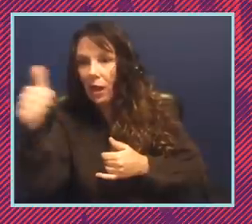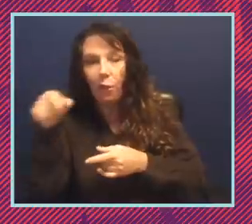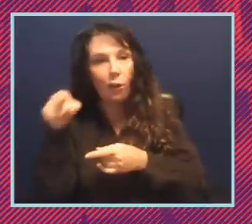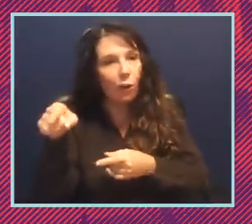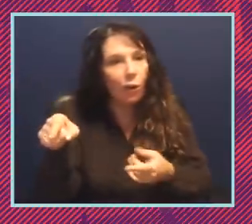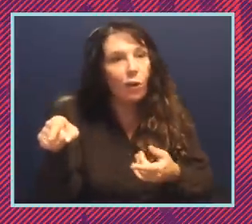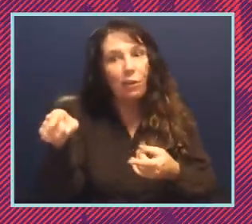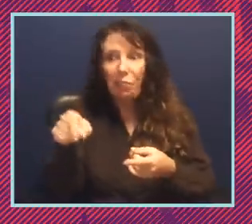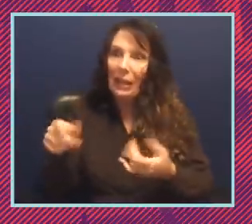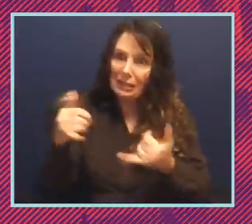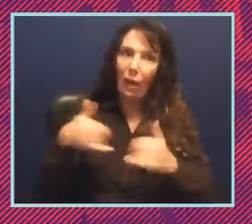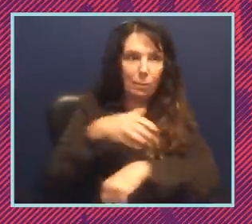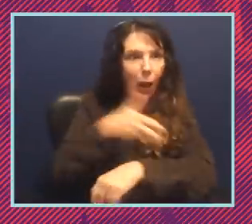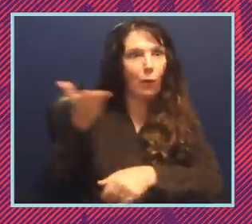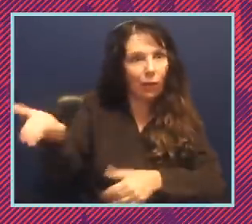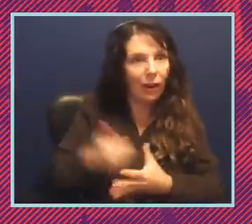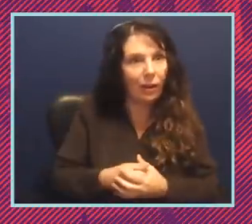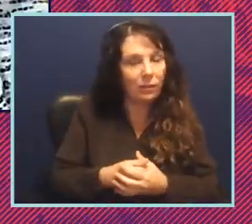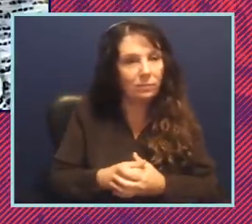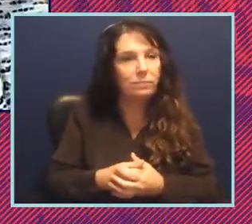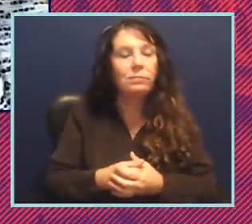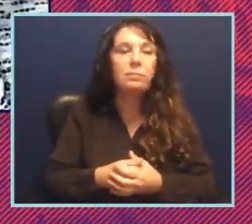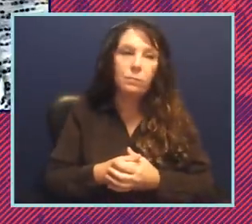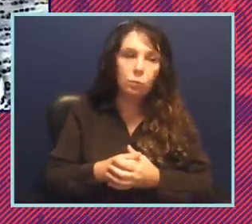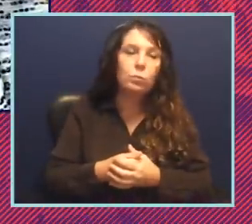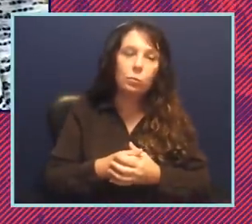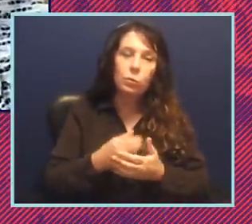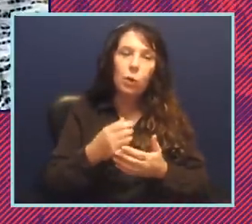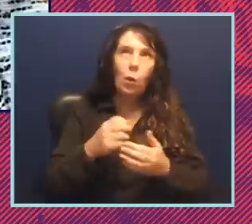real juice and real power you could have real influence so that's that's how i understood it